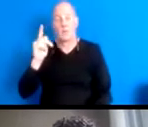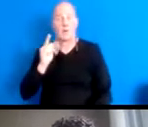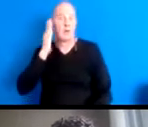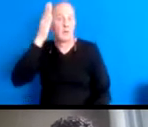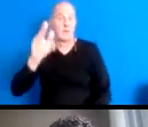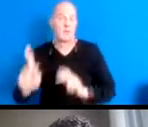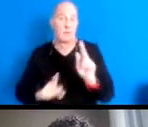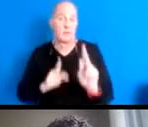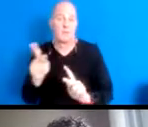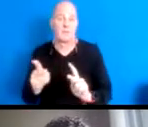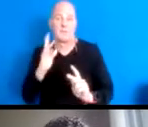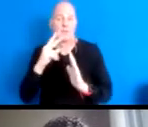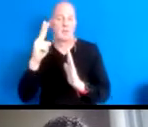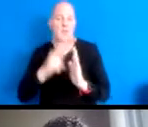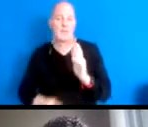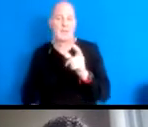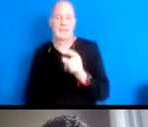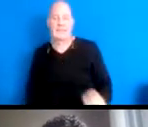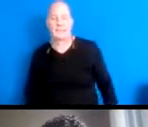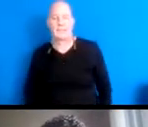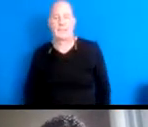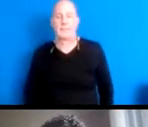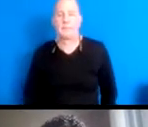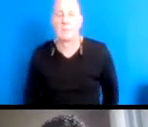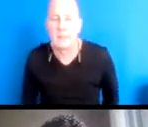16:07:07 so I'm just going to read through this kind of lend my voice to voice has already